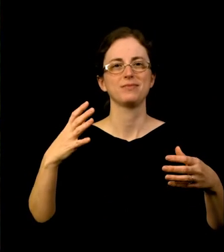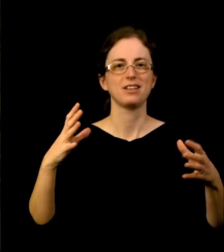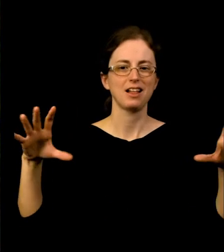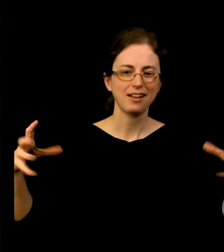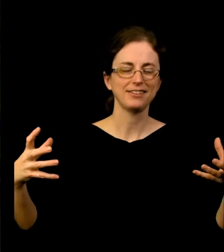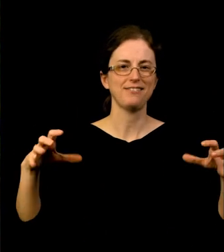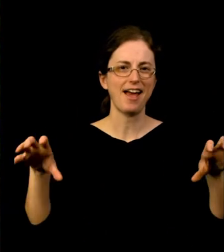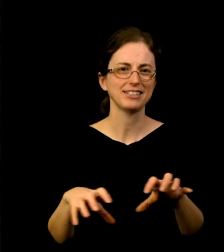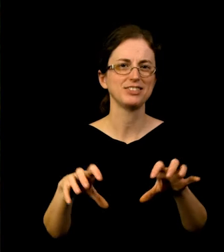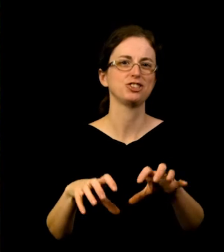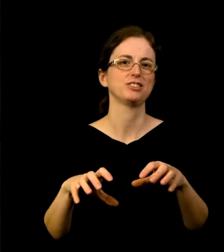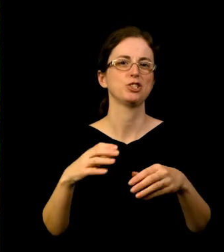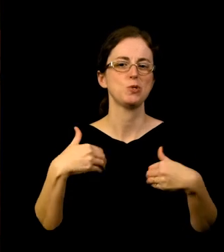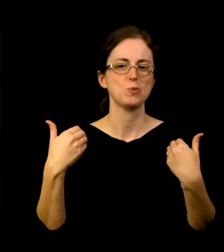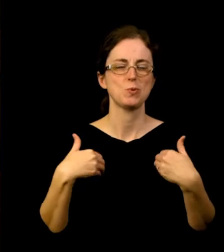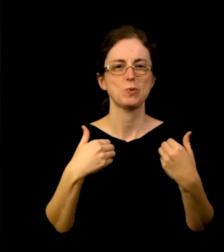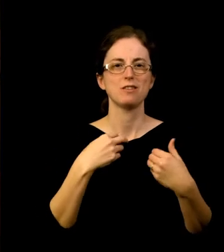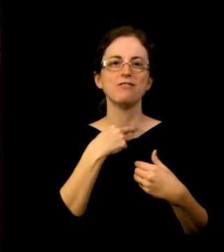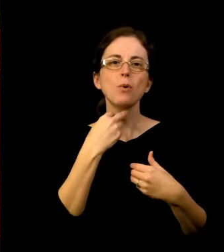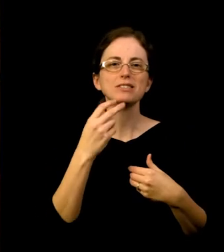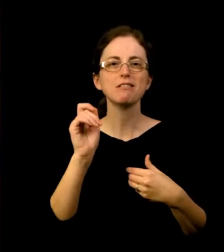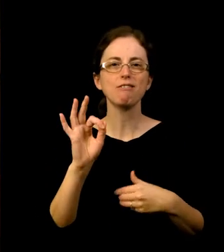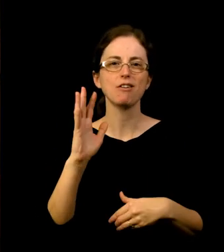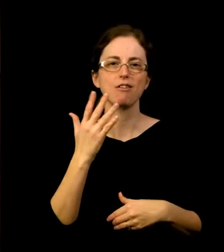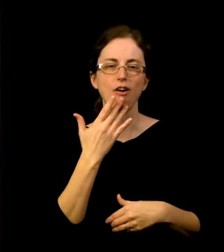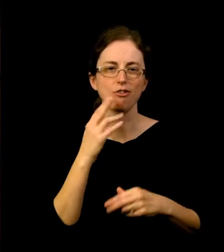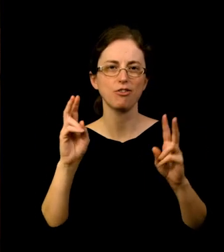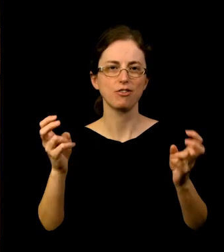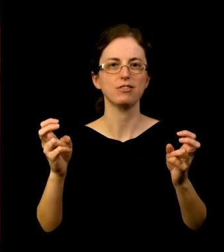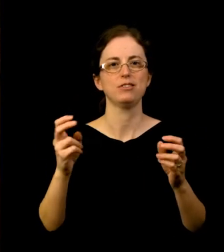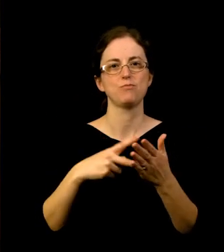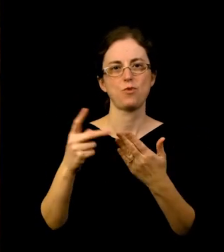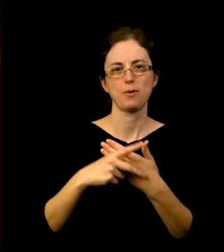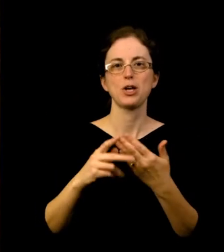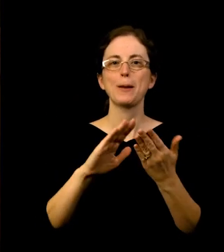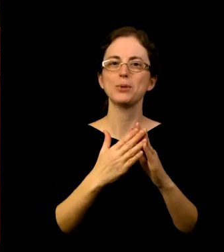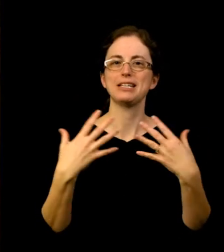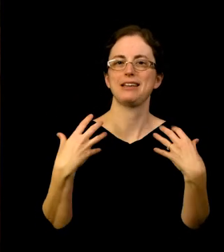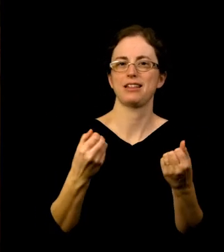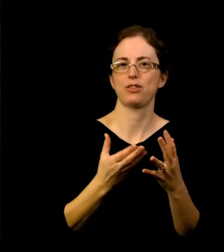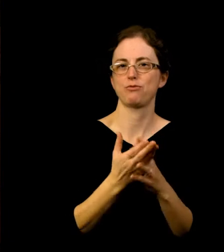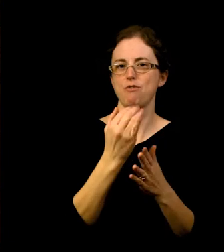This was a partnership with the City of Portland and the Community Healing Through Art Initiative, and it also included